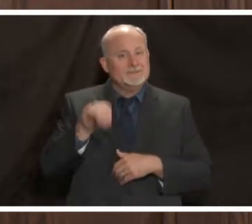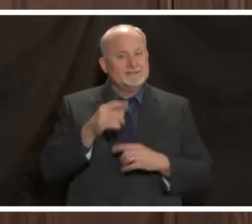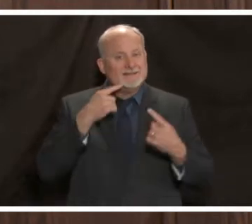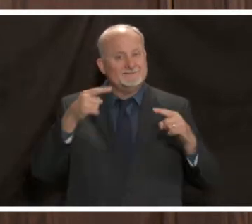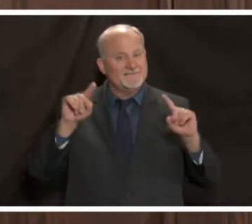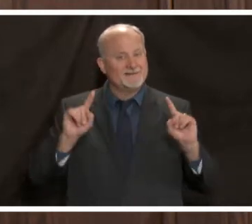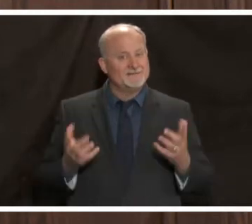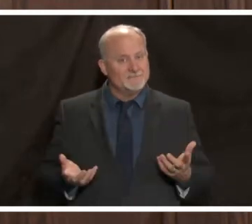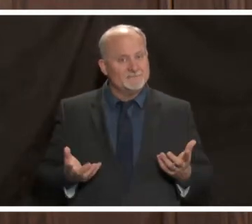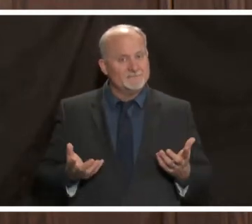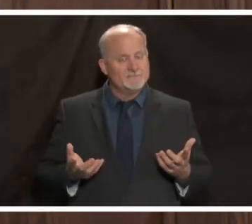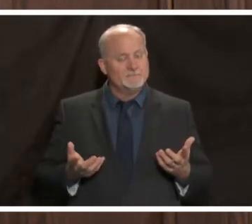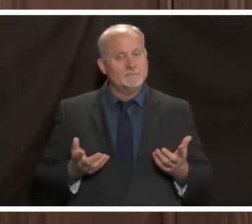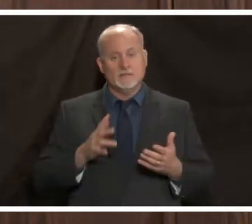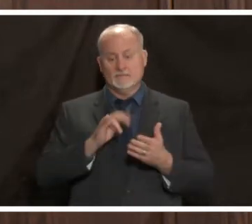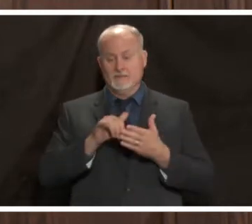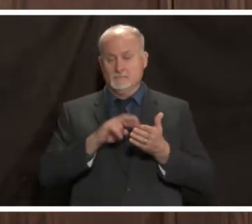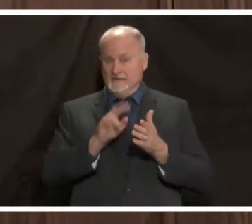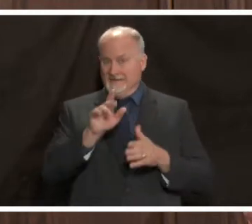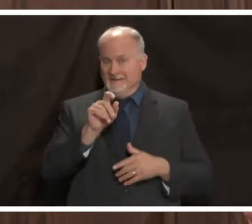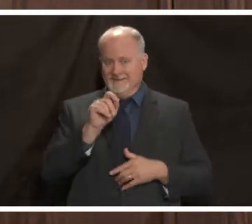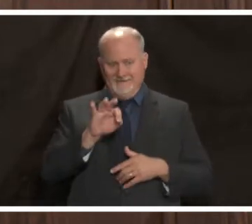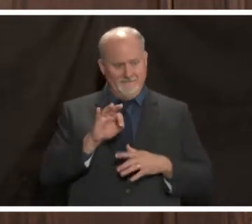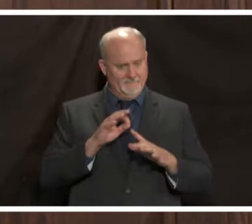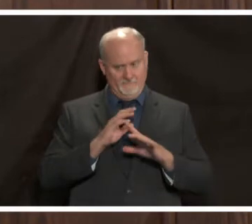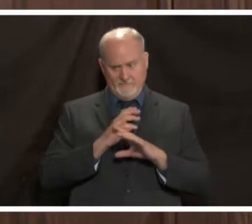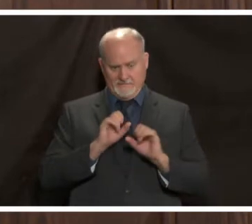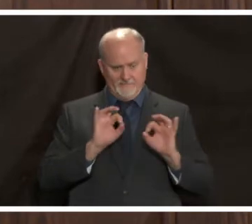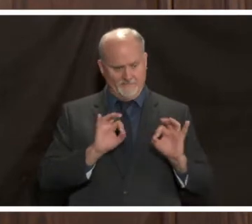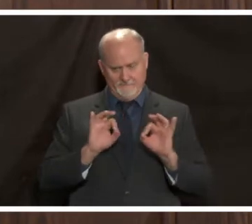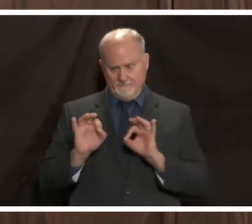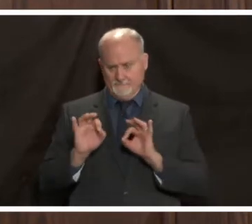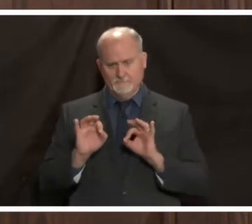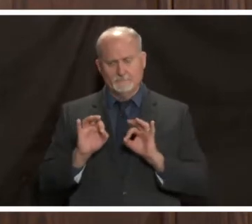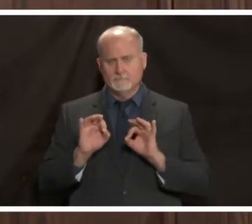that means assuming the safety profile stays where it is which is pretty good